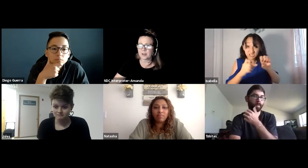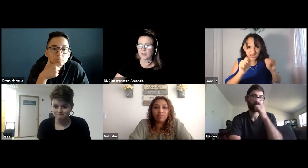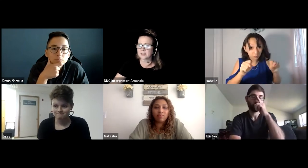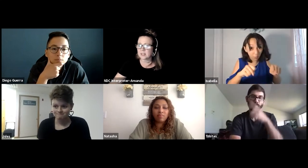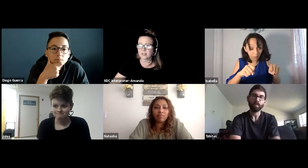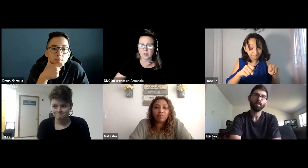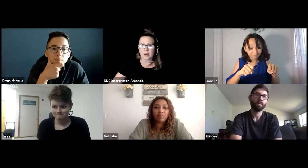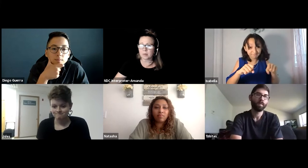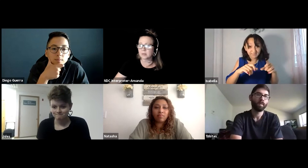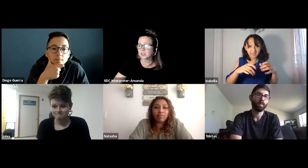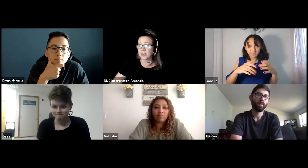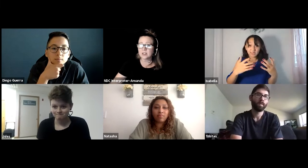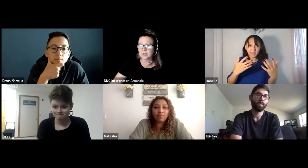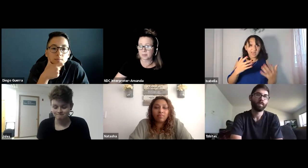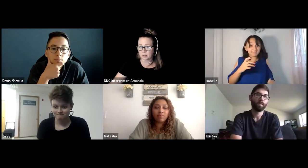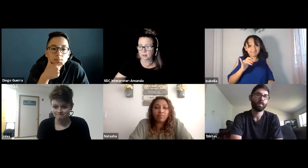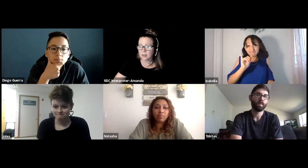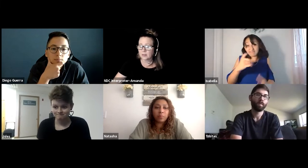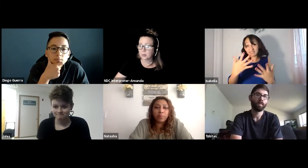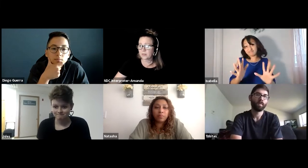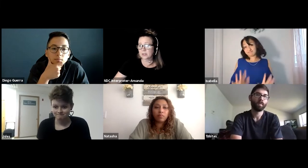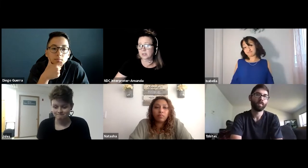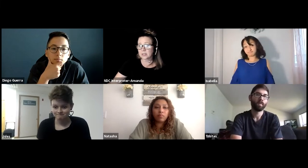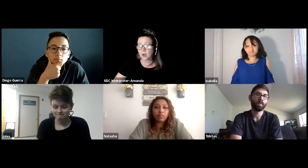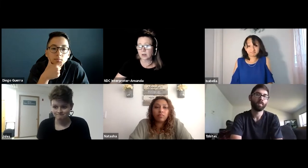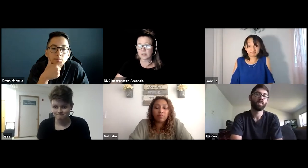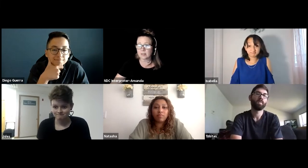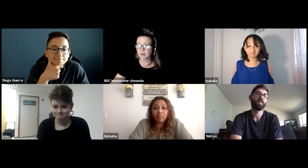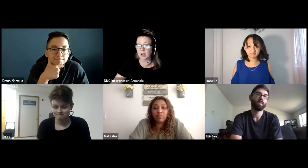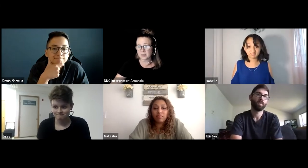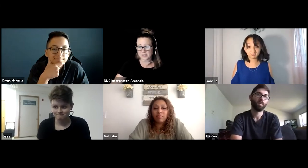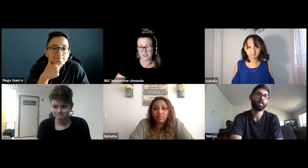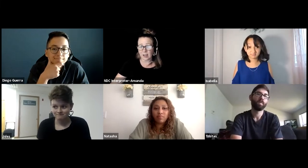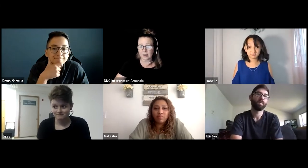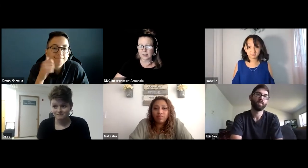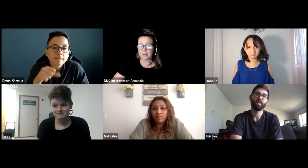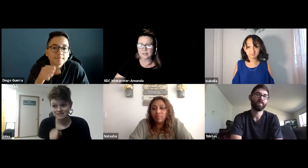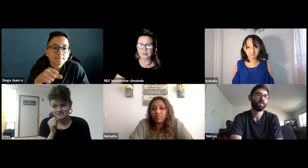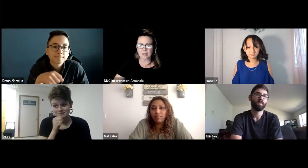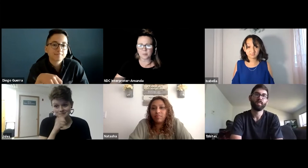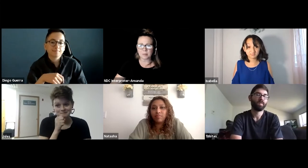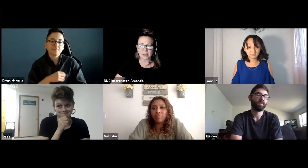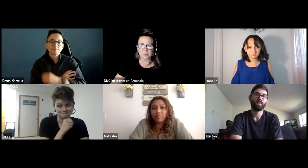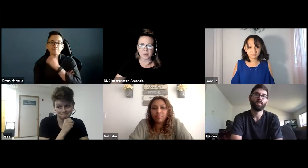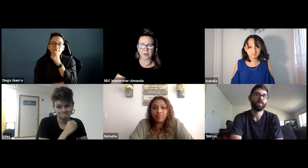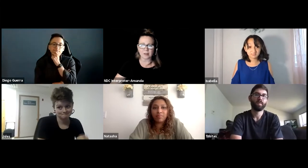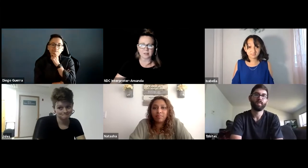they say they're not able to change something, the professors say sorry, then they are kind of stuck, so that's been my experience.